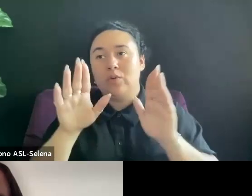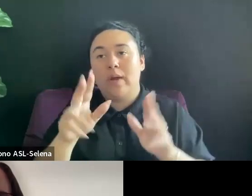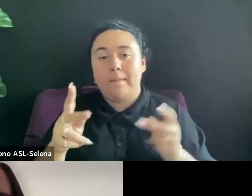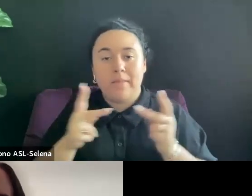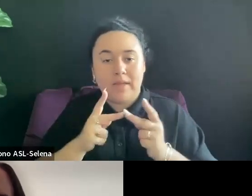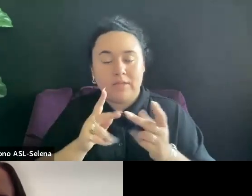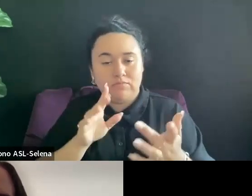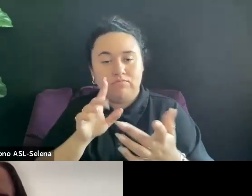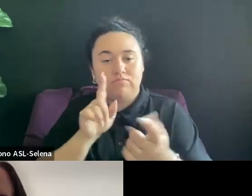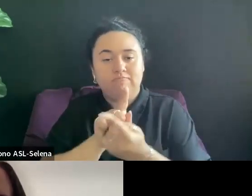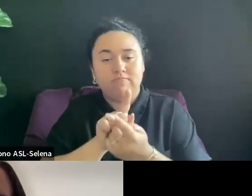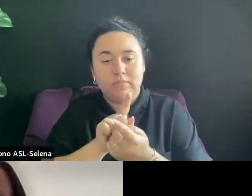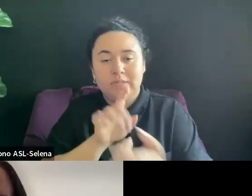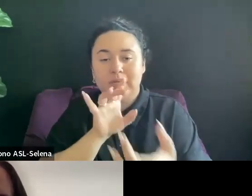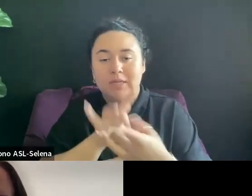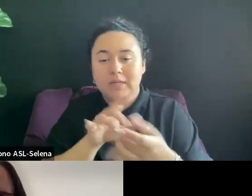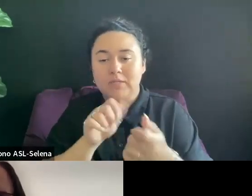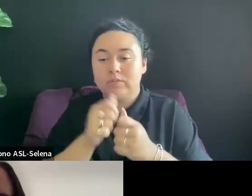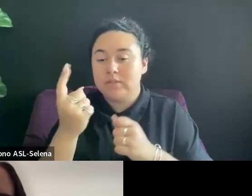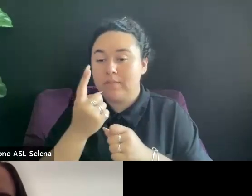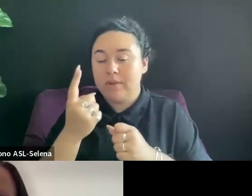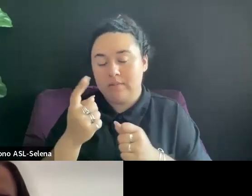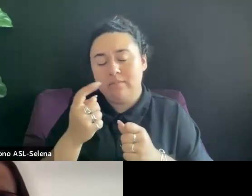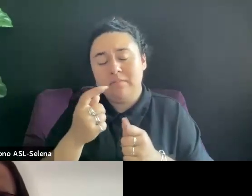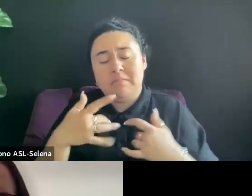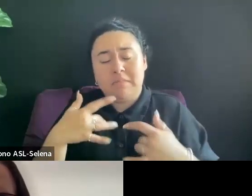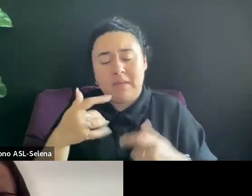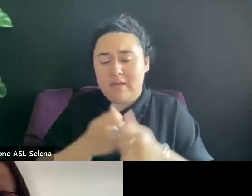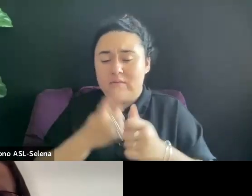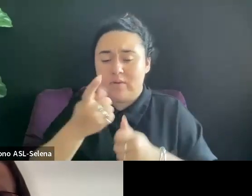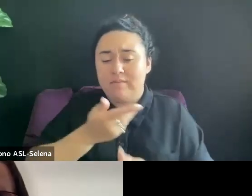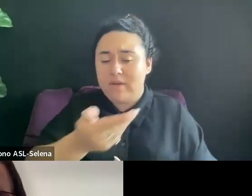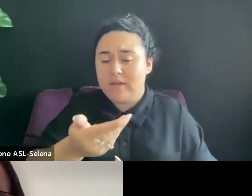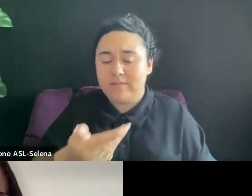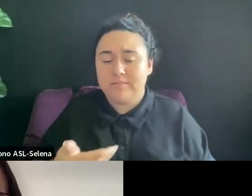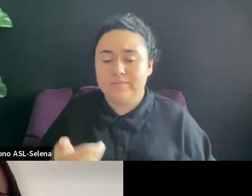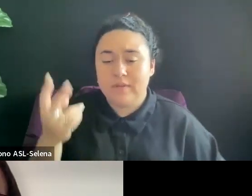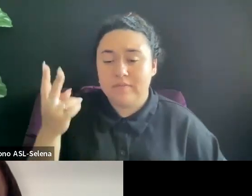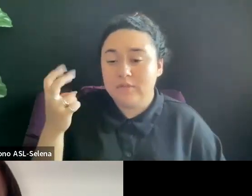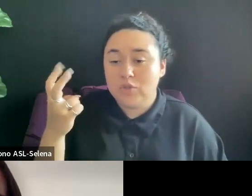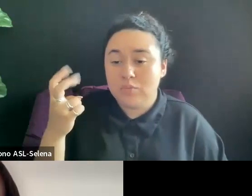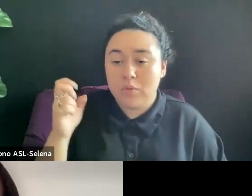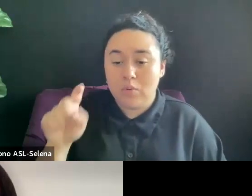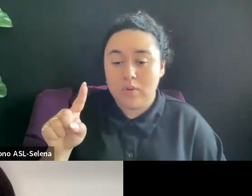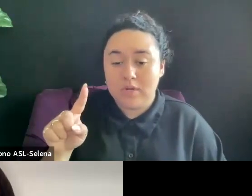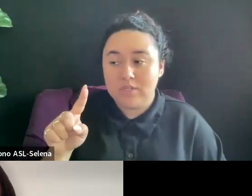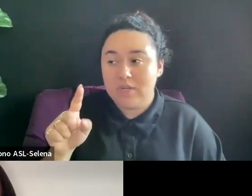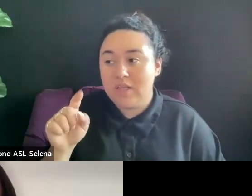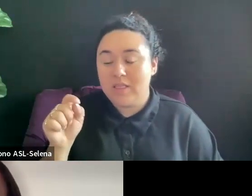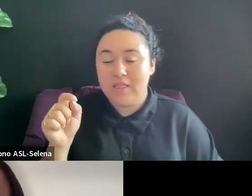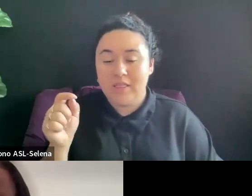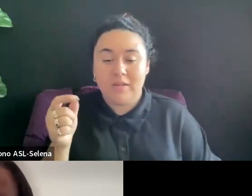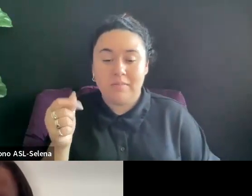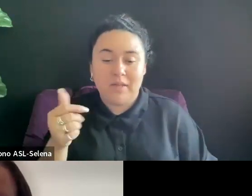INVITED TO THOSE. WE HAVE TWO MORE QUESTIONS. WE'RE RUNNING TOWARD THE END OF TIME. WE HAVE TWO MORE QUESTIONS.